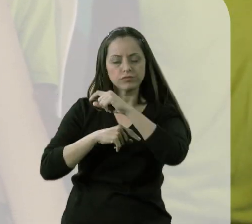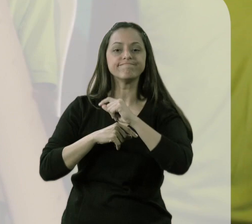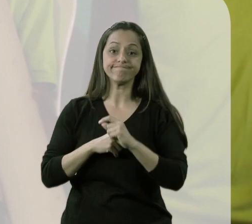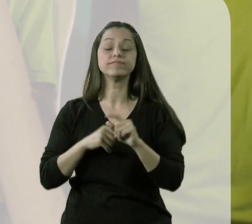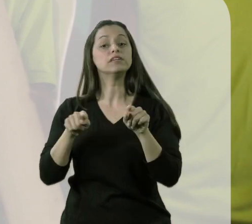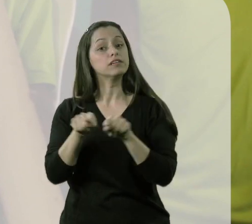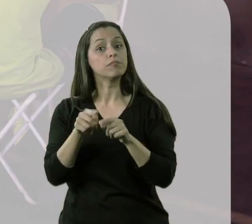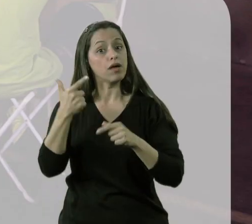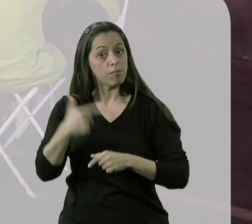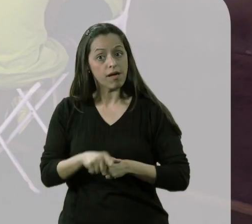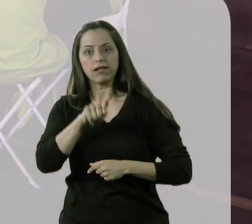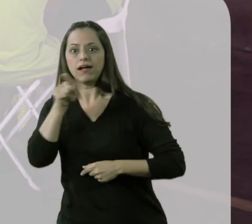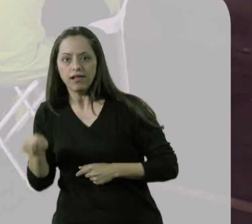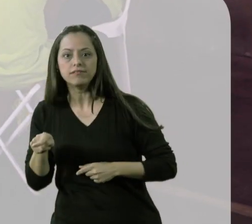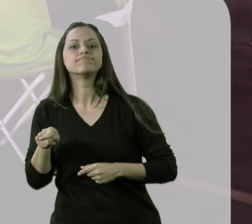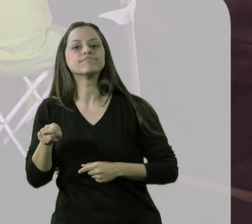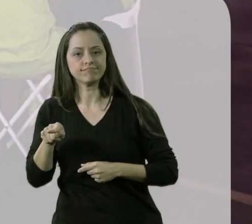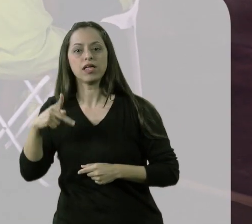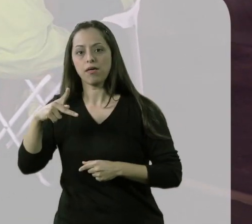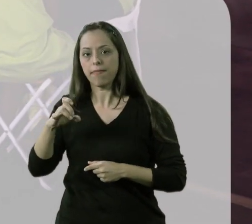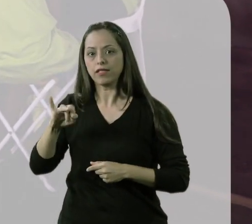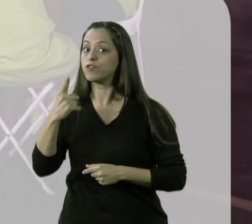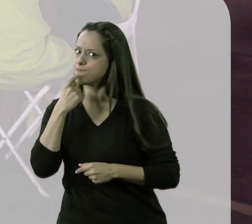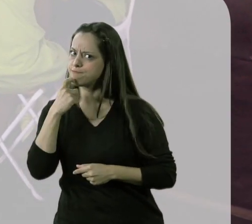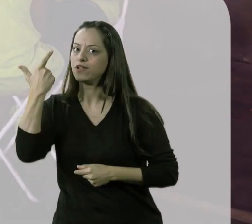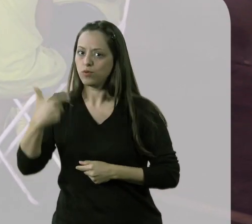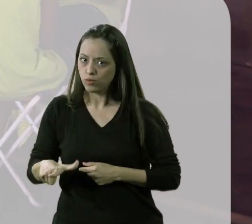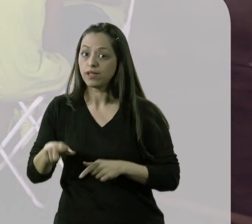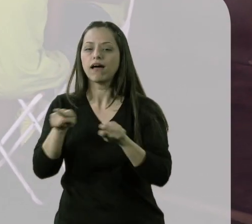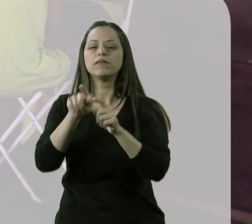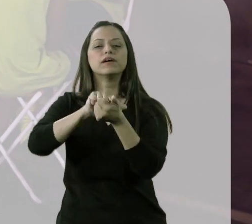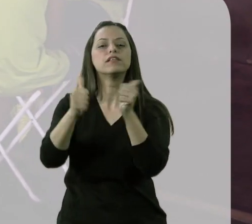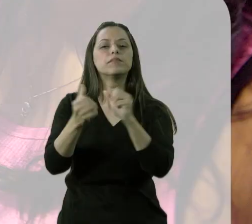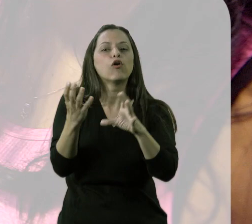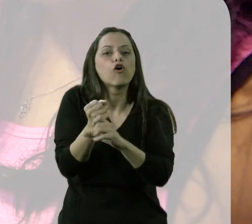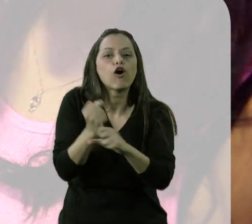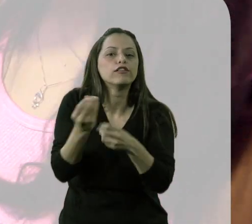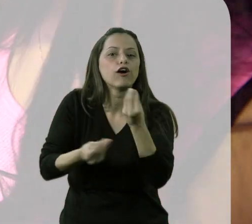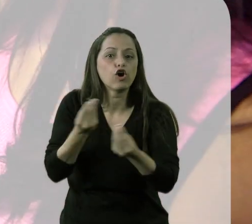And, once again, now Pedro will throw the red ball. We did an adaptation also in the counting of points.